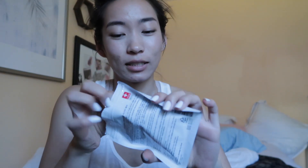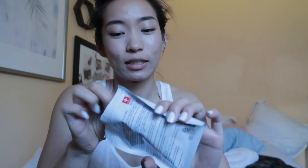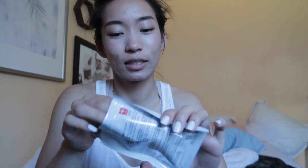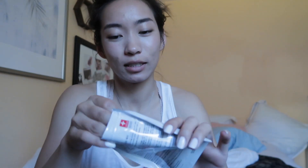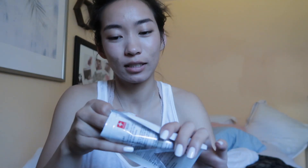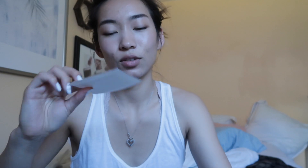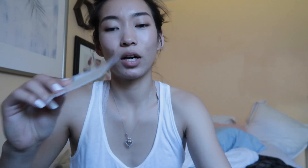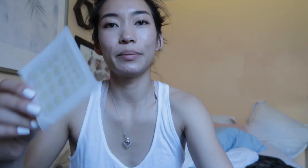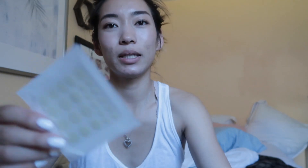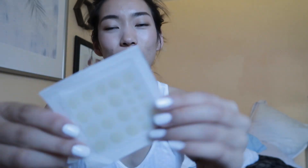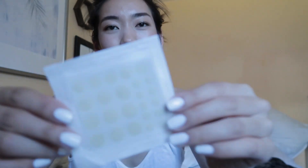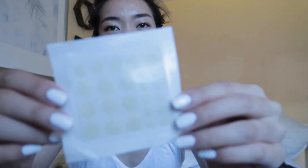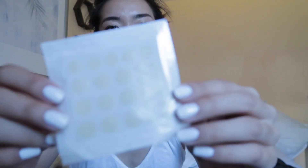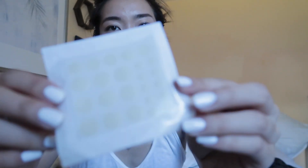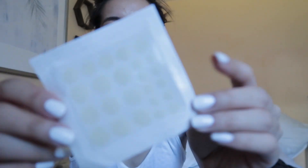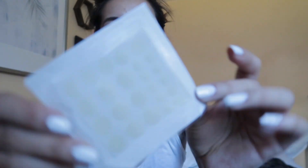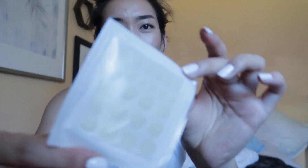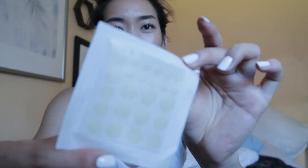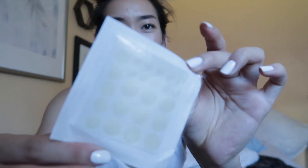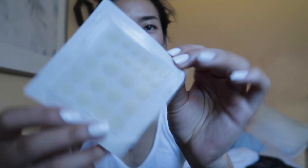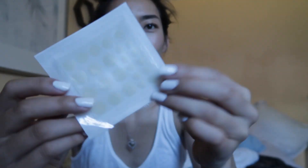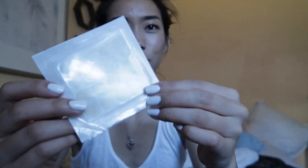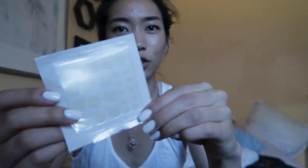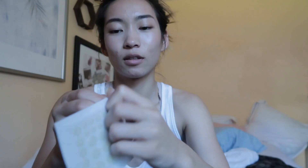just comes in any sanitary package